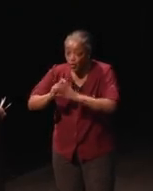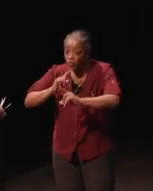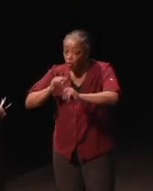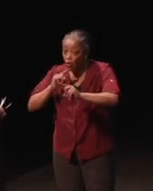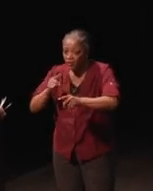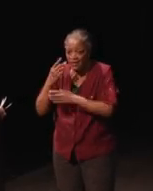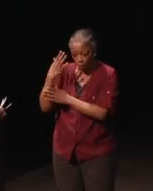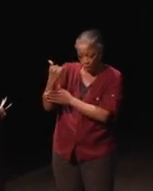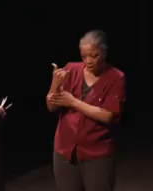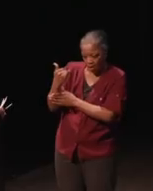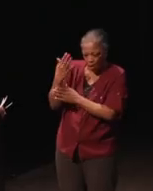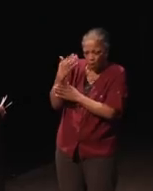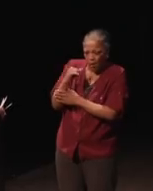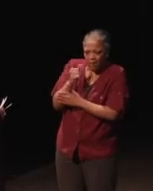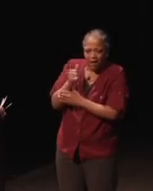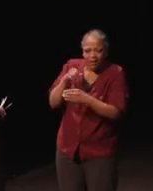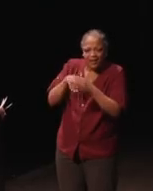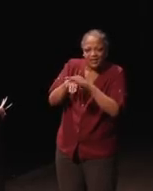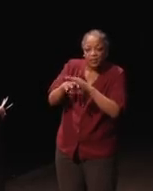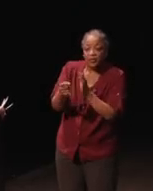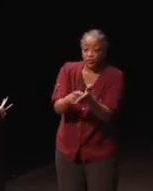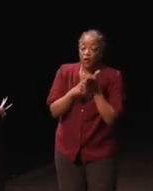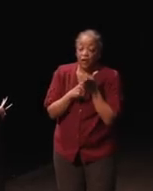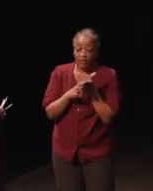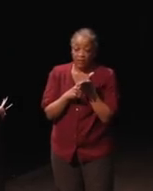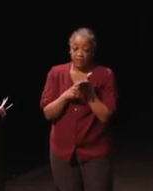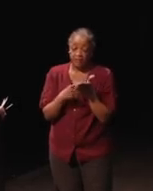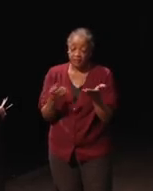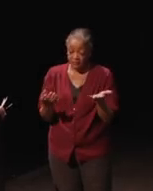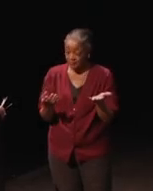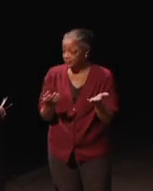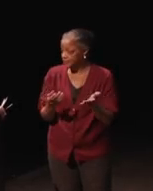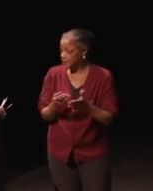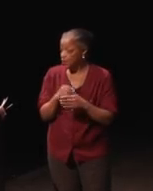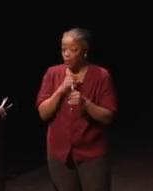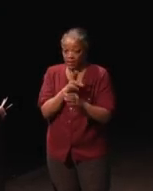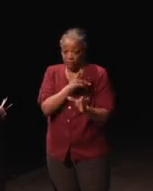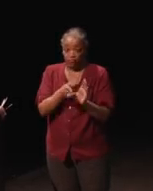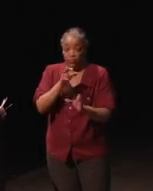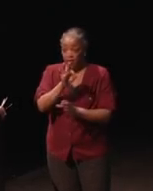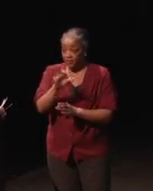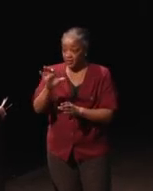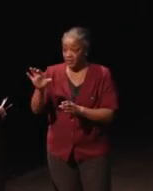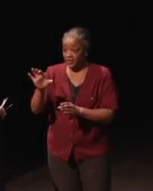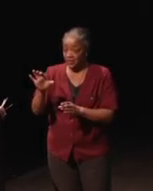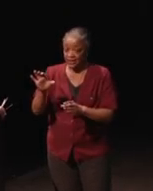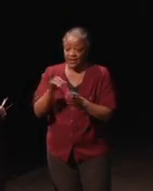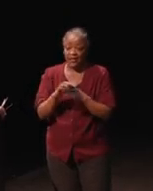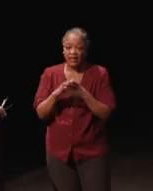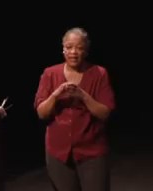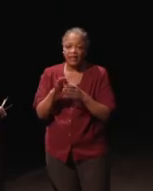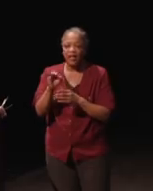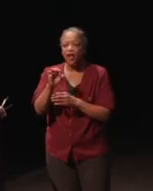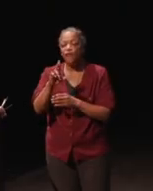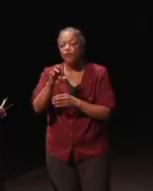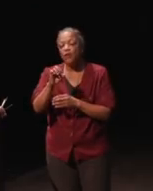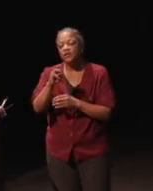not accessibility was required." When I got into the FCC, the enforcement bureau came to us and said "You're crazy,